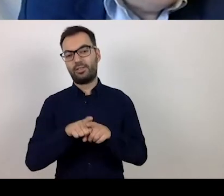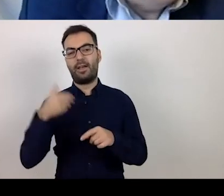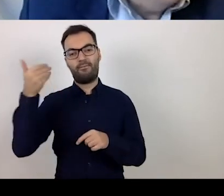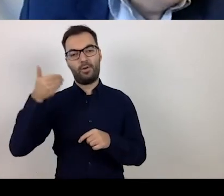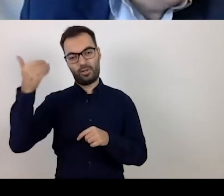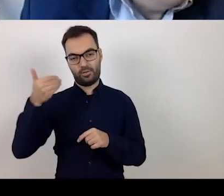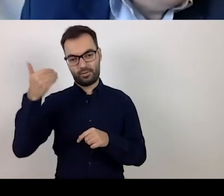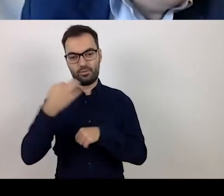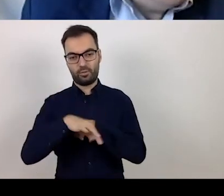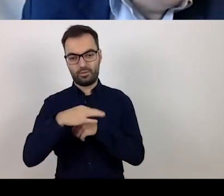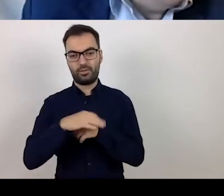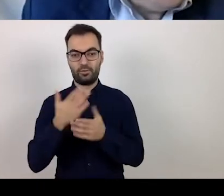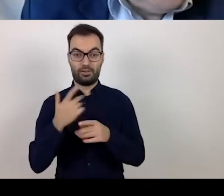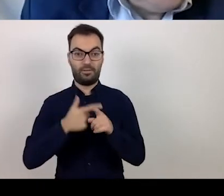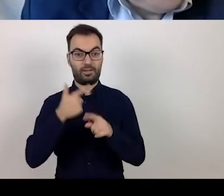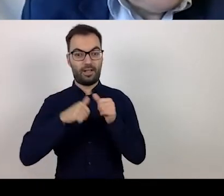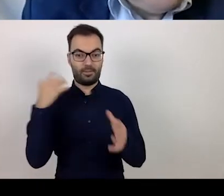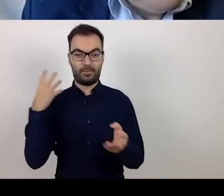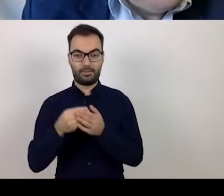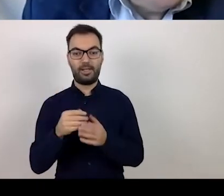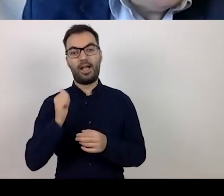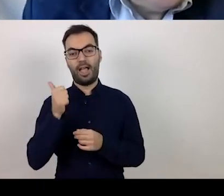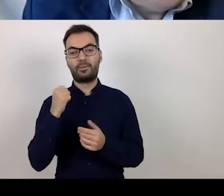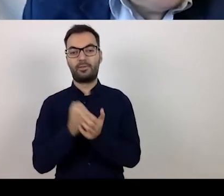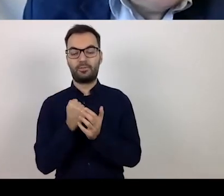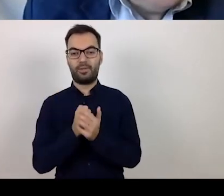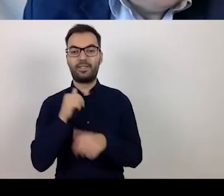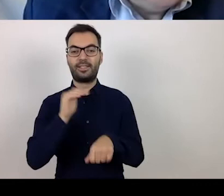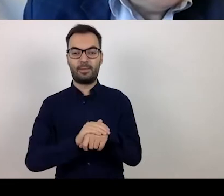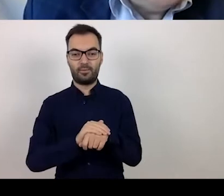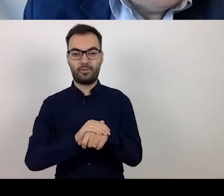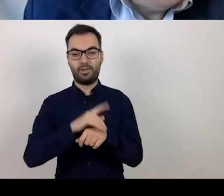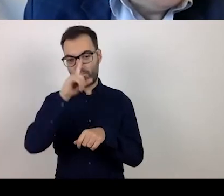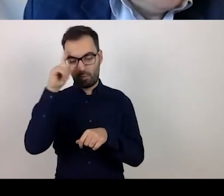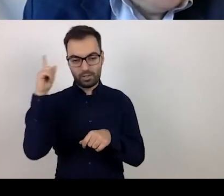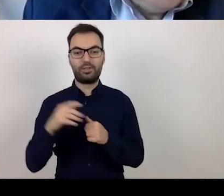for 22 years and an expert on public procurement and entrepreneurship.